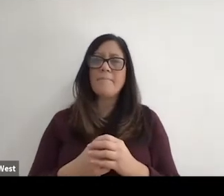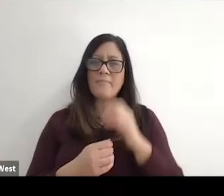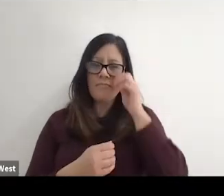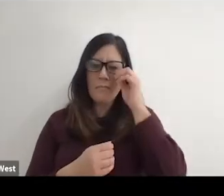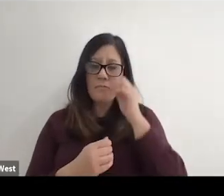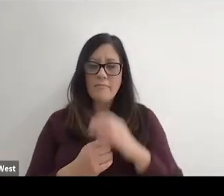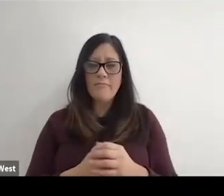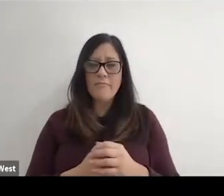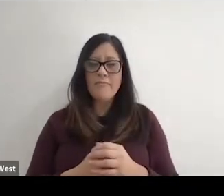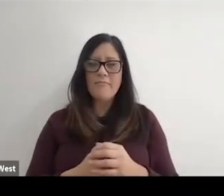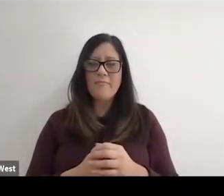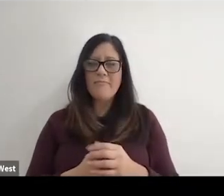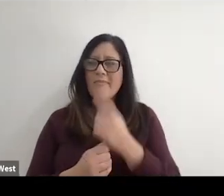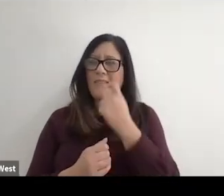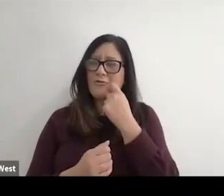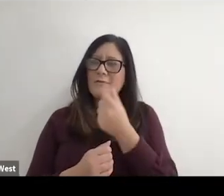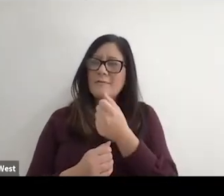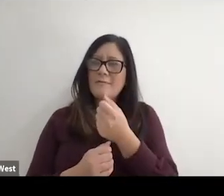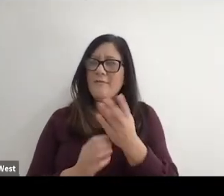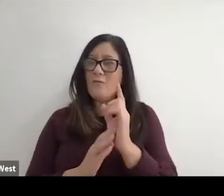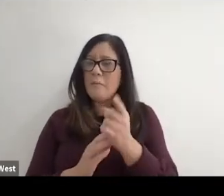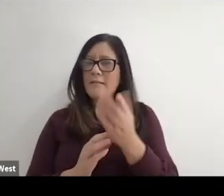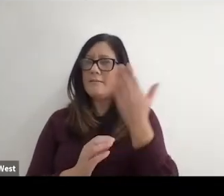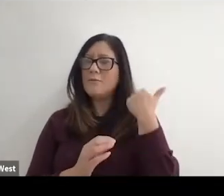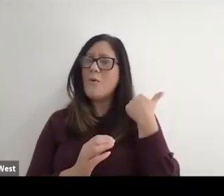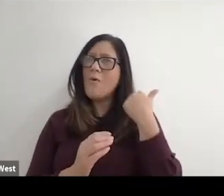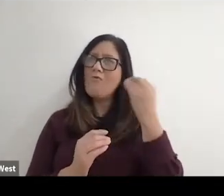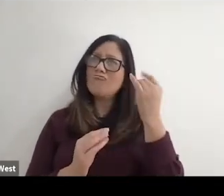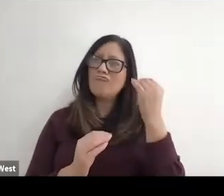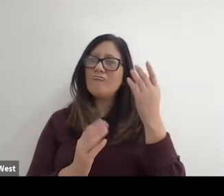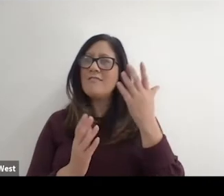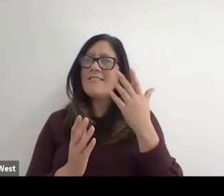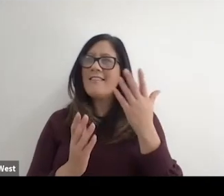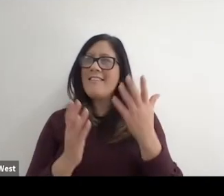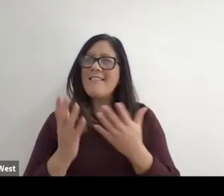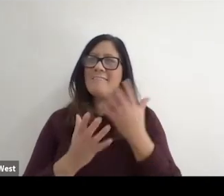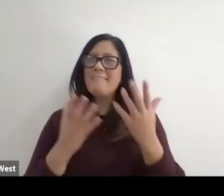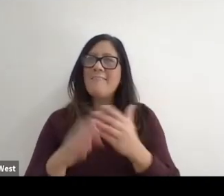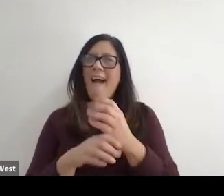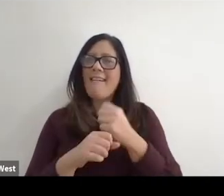You know just a few minutes ago about how. You know anyway, I just got this.